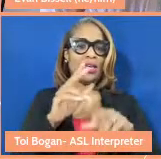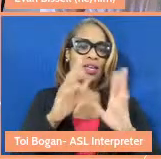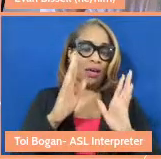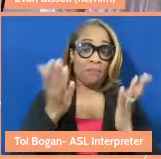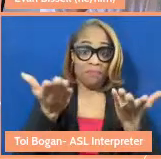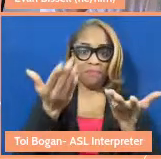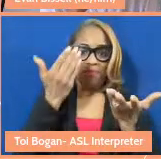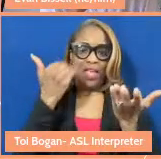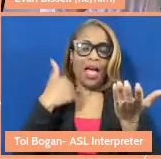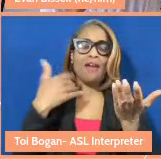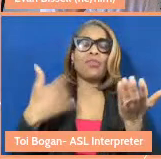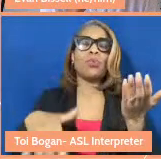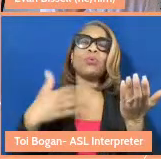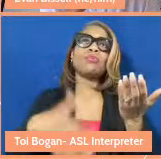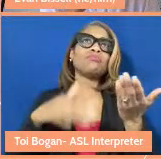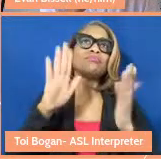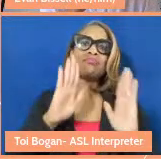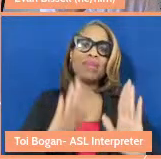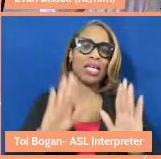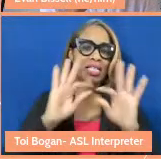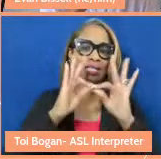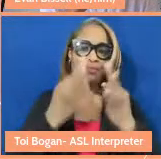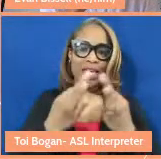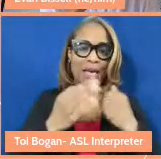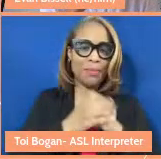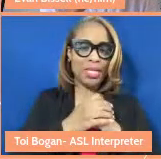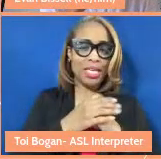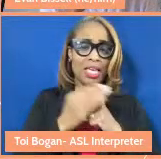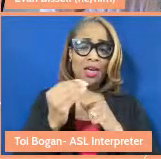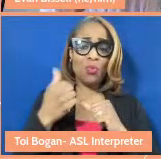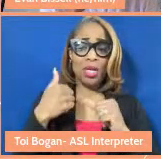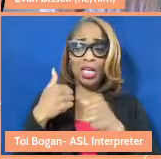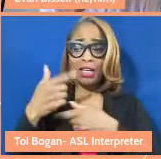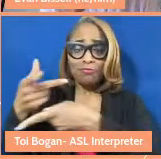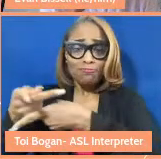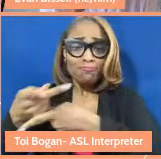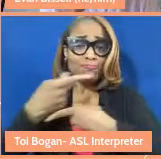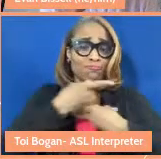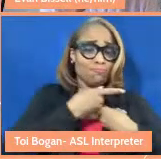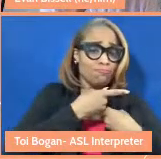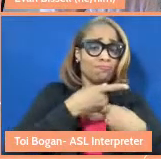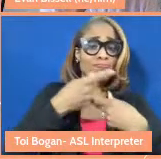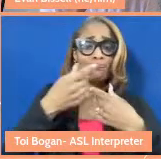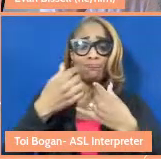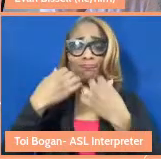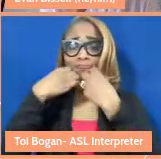pretty amazing family and we care for each other in hundreds and thousands of ways.